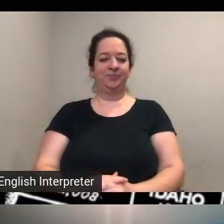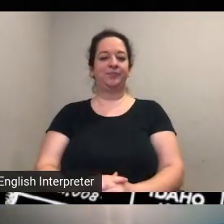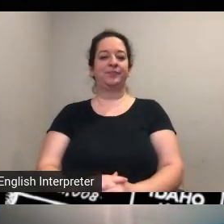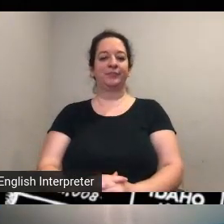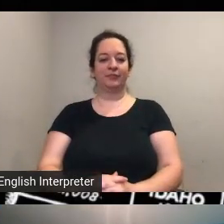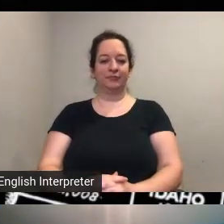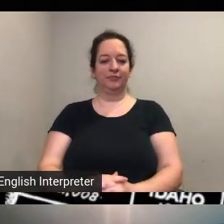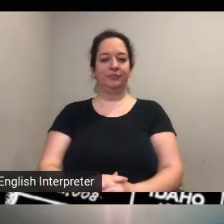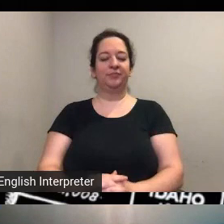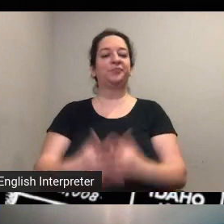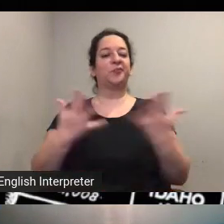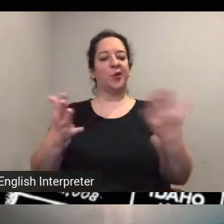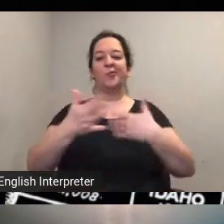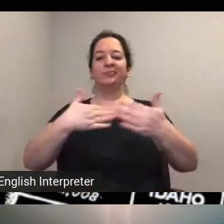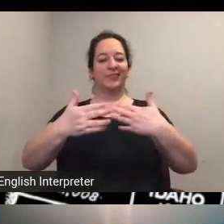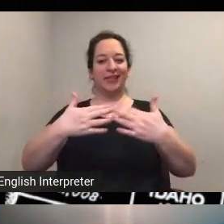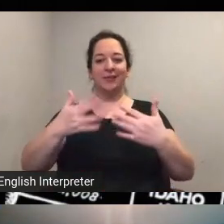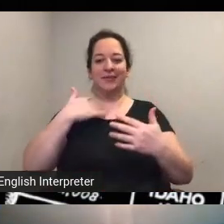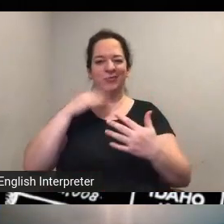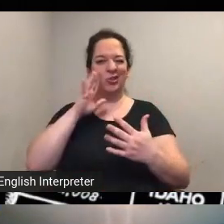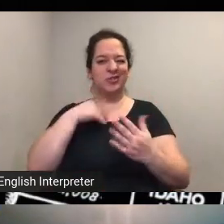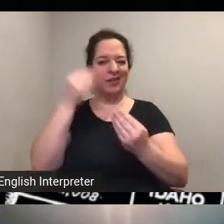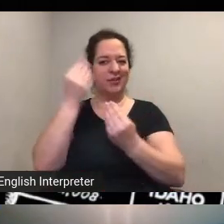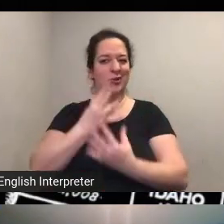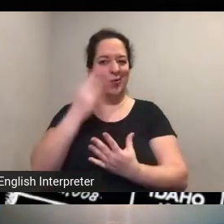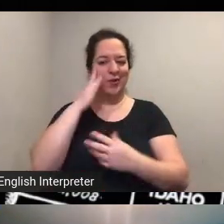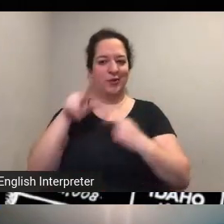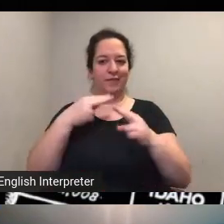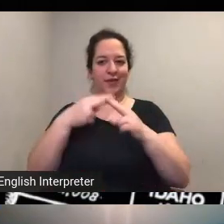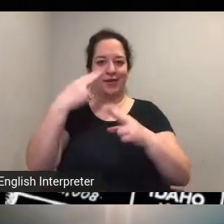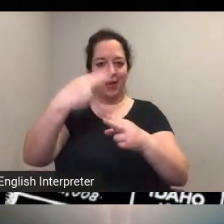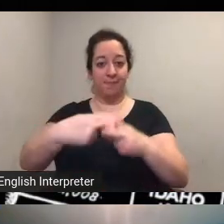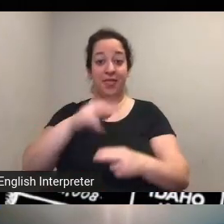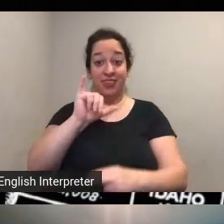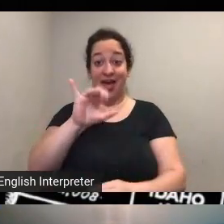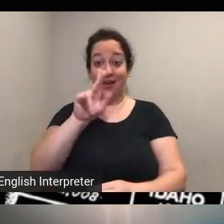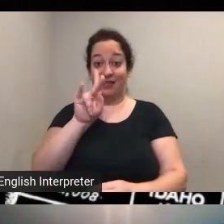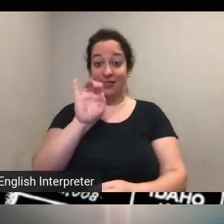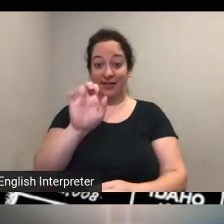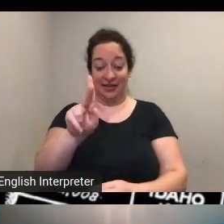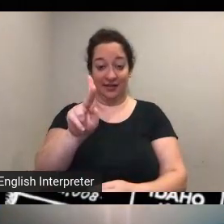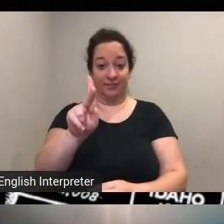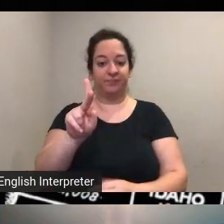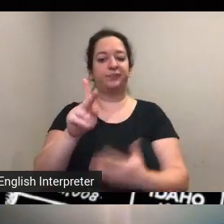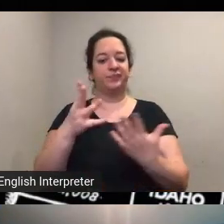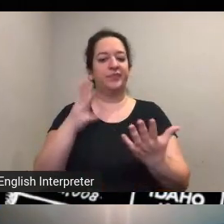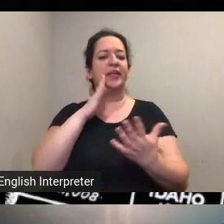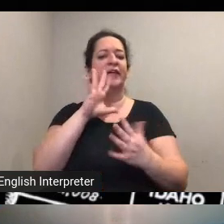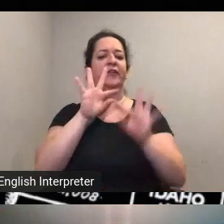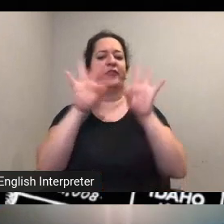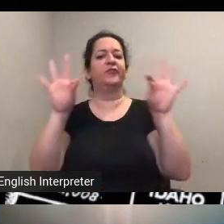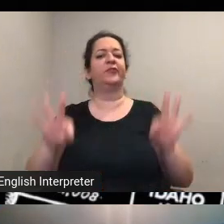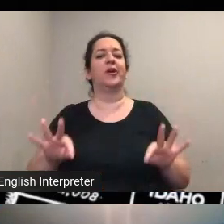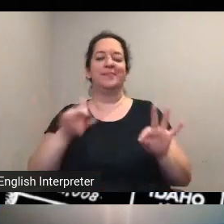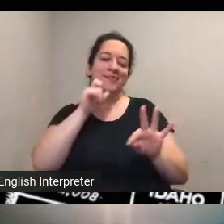when you go to that link it's a it's a it's a form and um you know not every field is required or anything